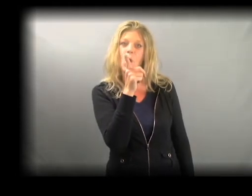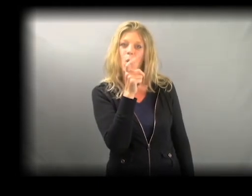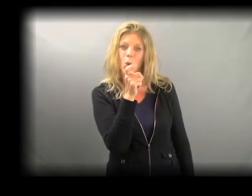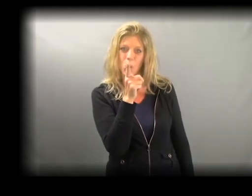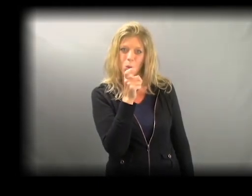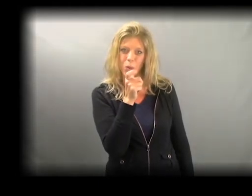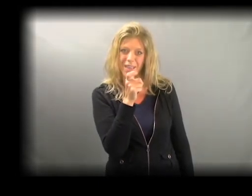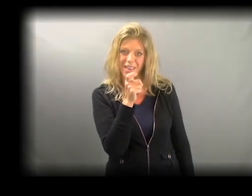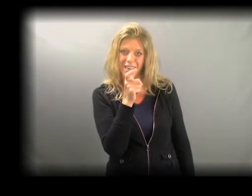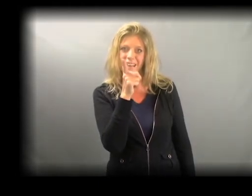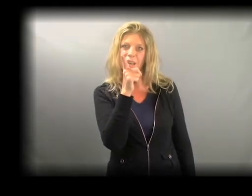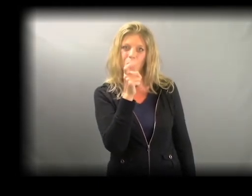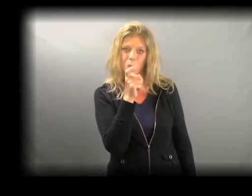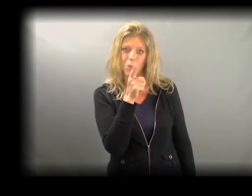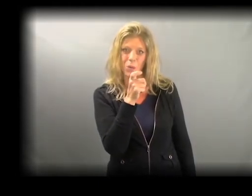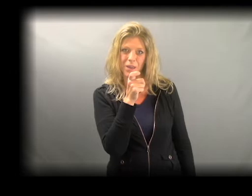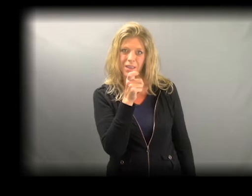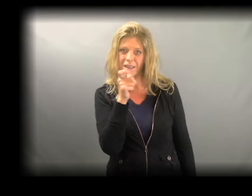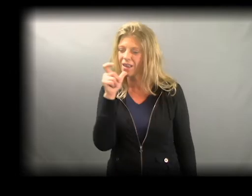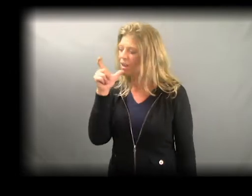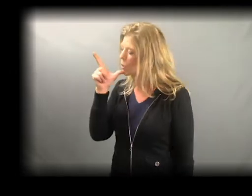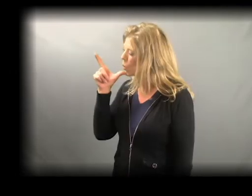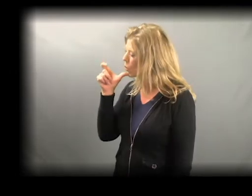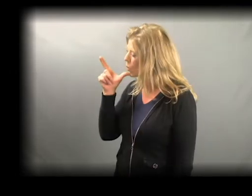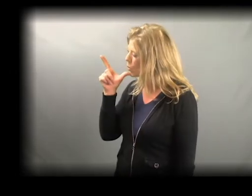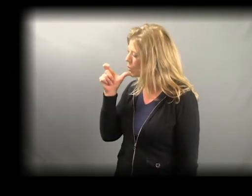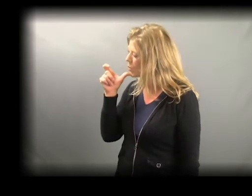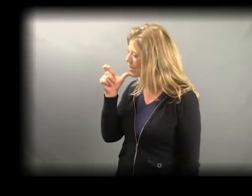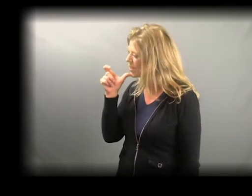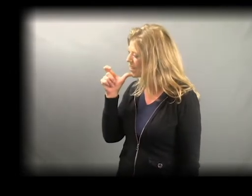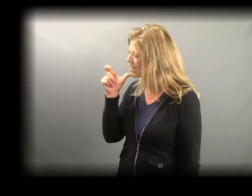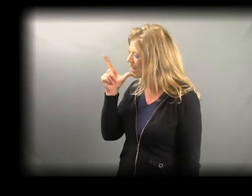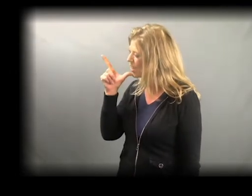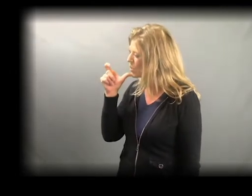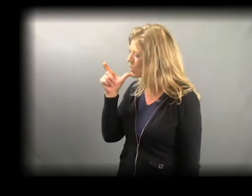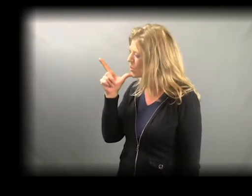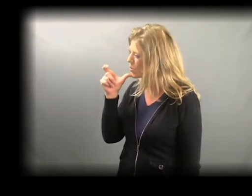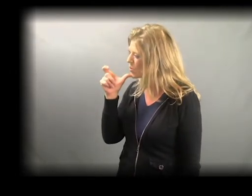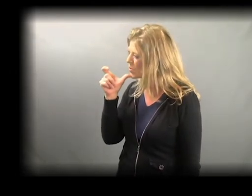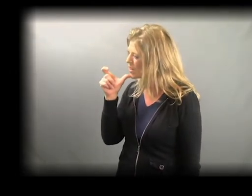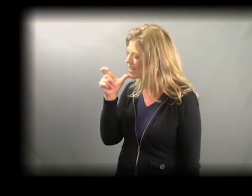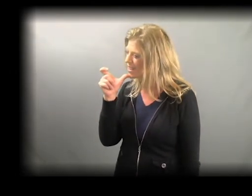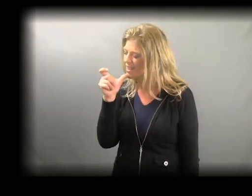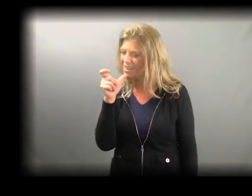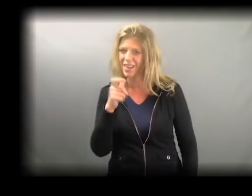WHO